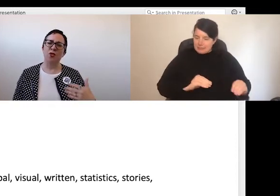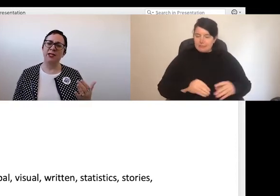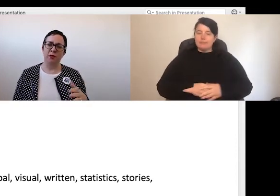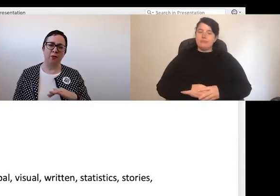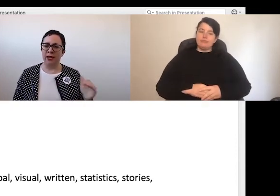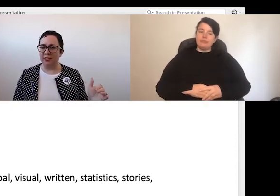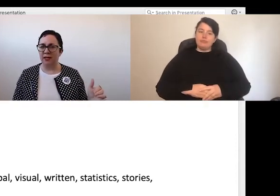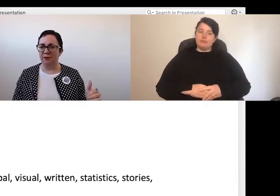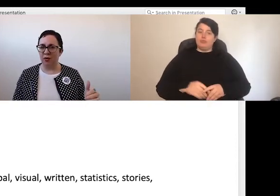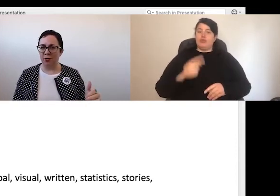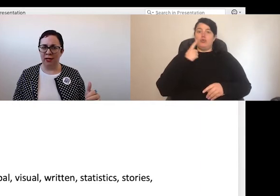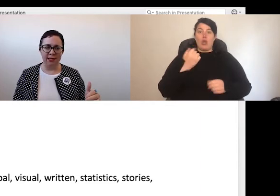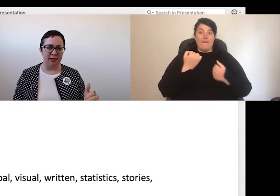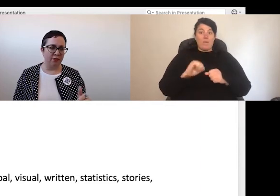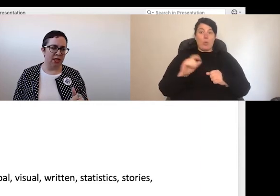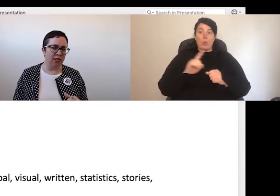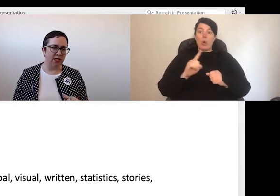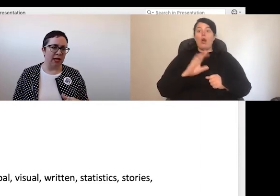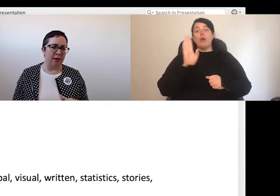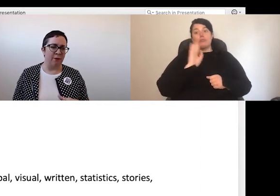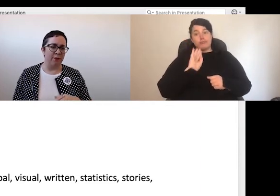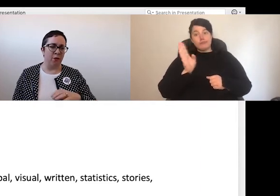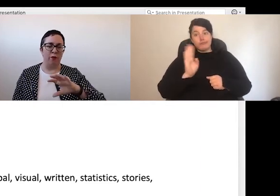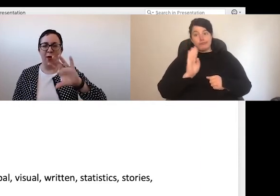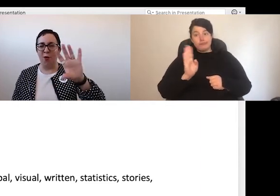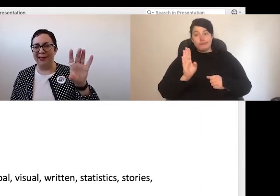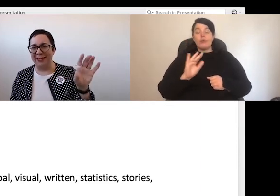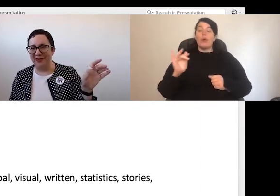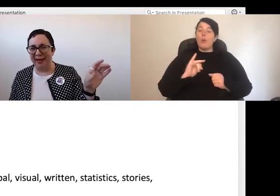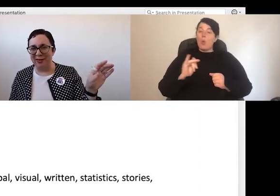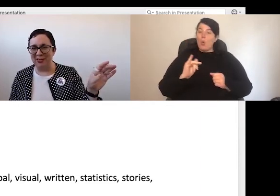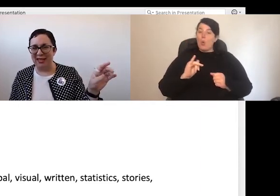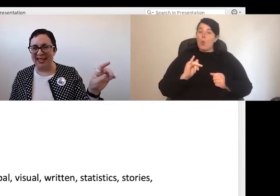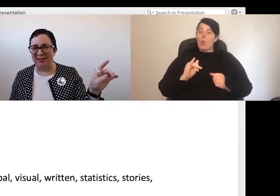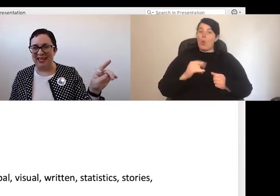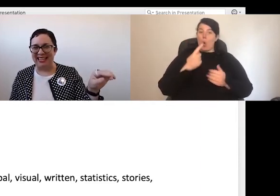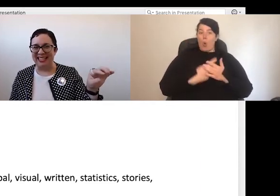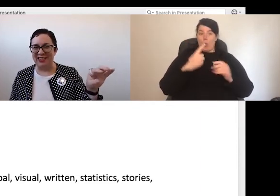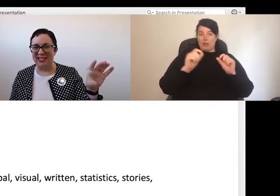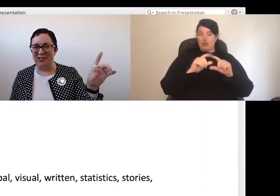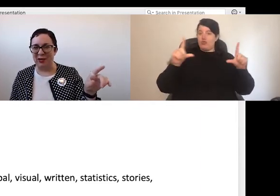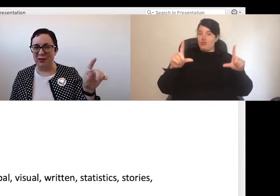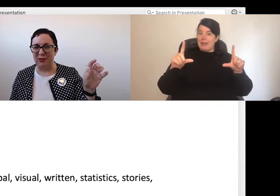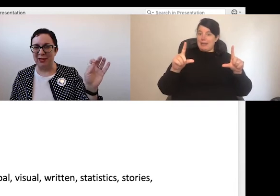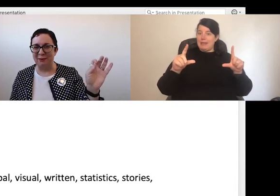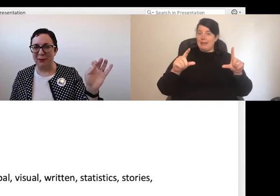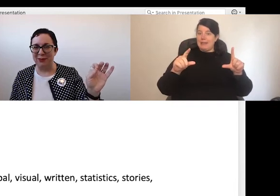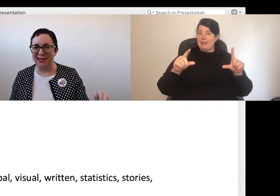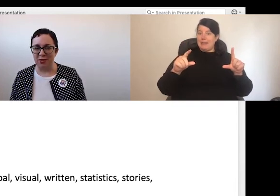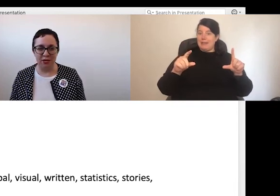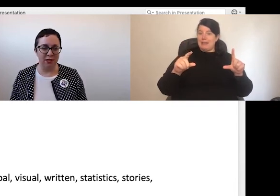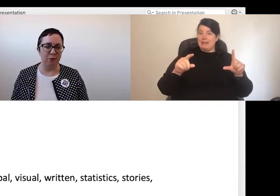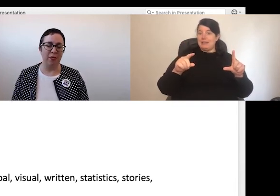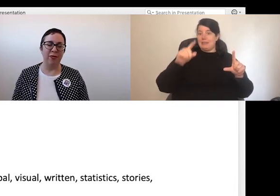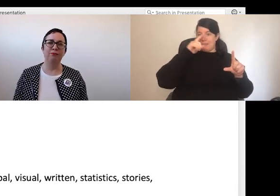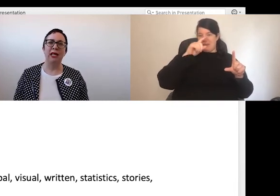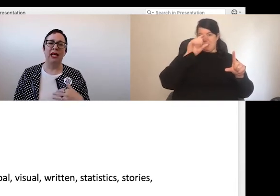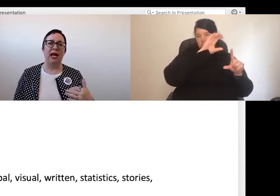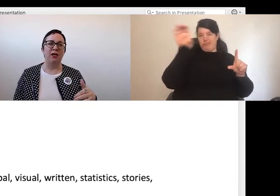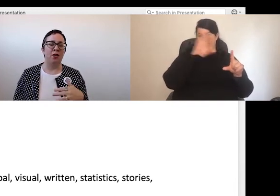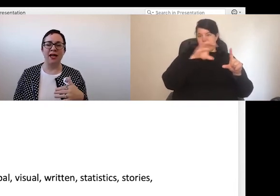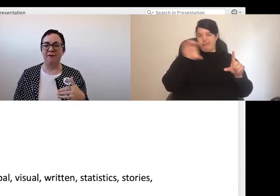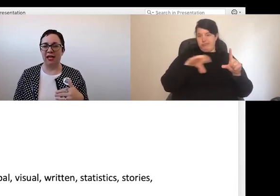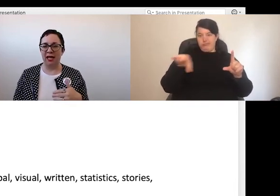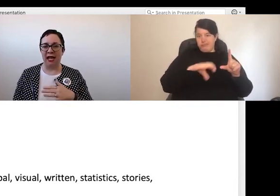Try to avoid voice only delivery not having any